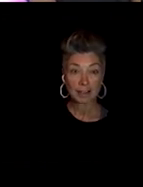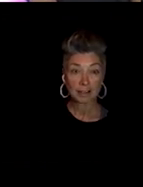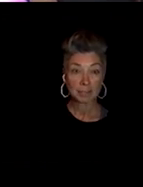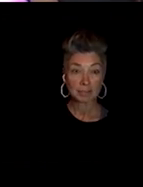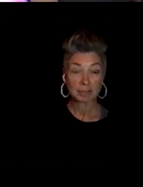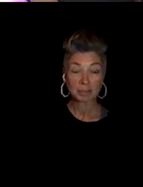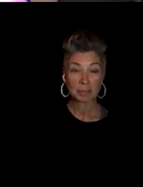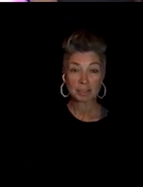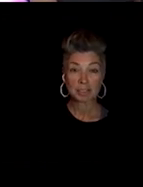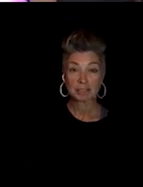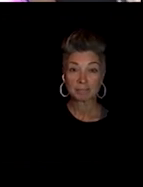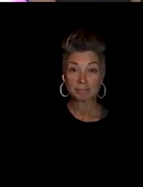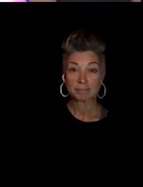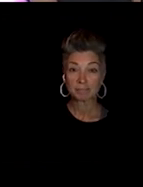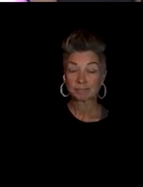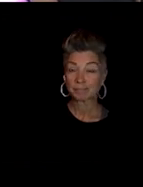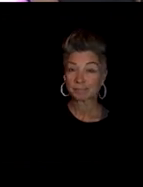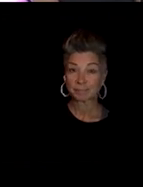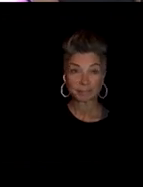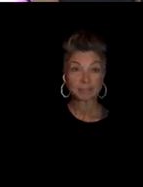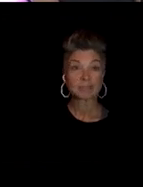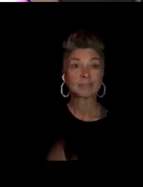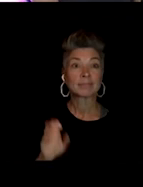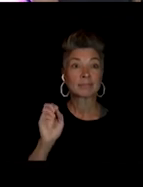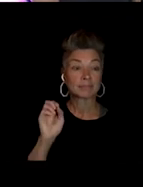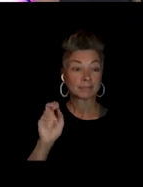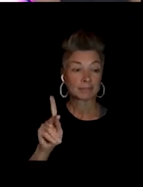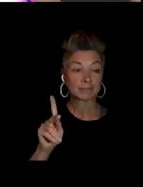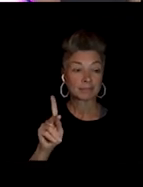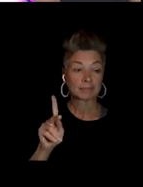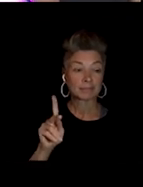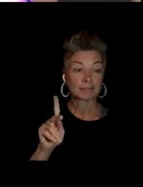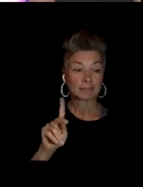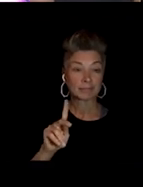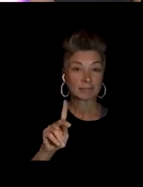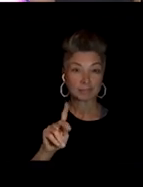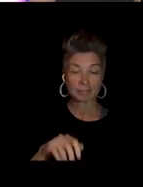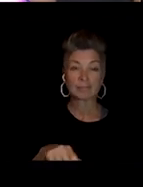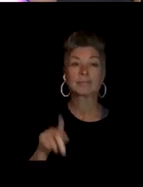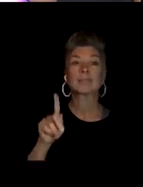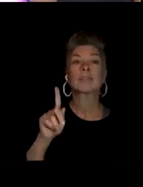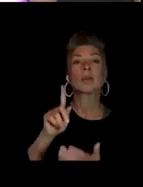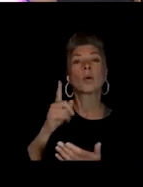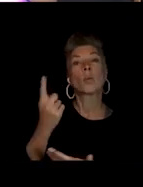Okay. Naomi, do wanna start our go round of gratitude? What is one thing you're grateful for from today?